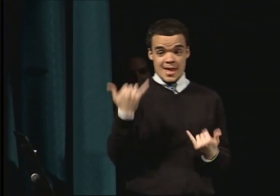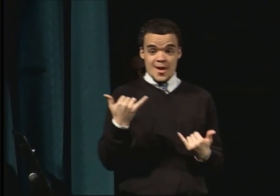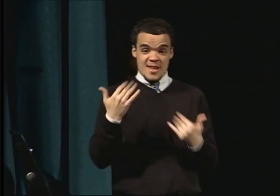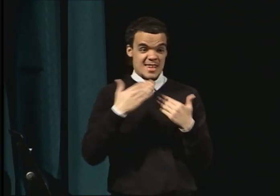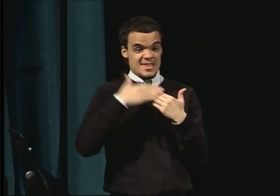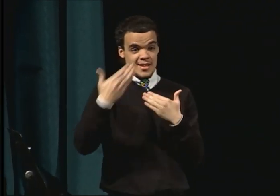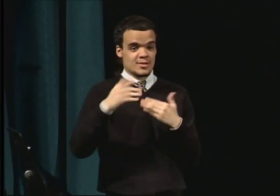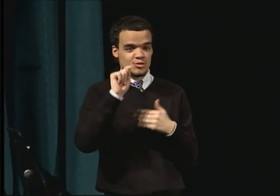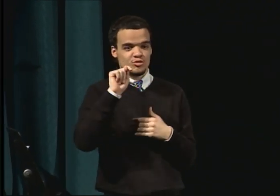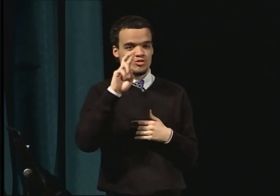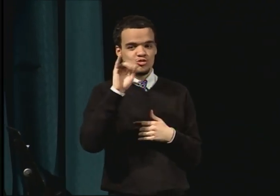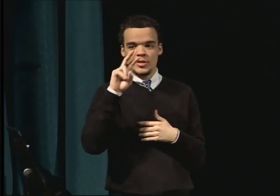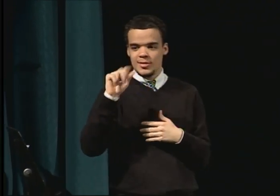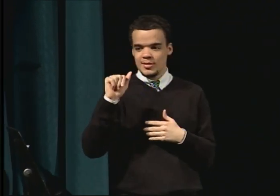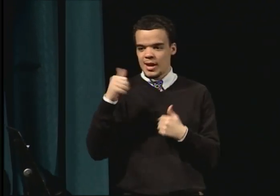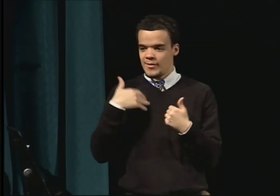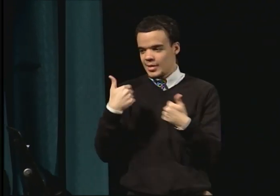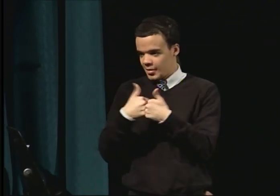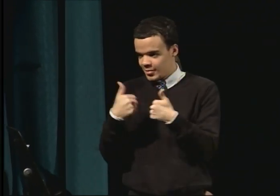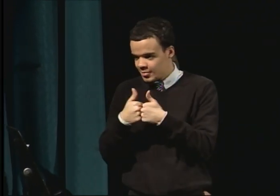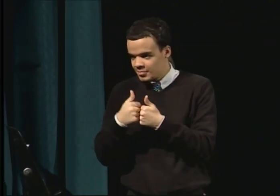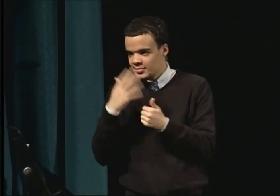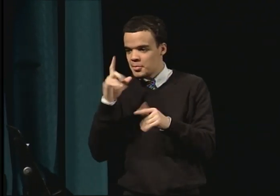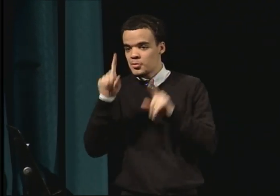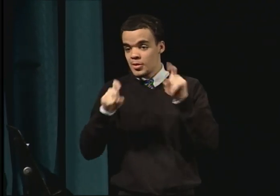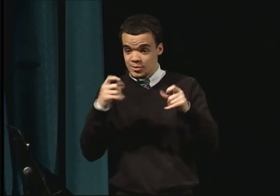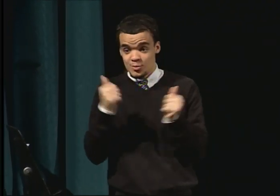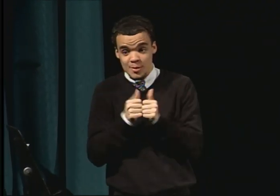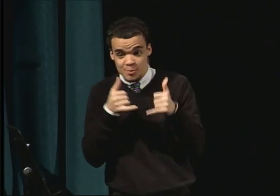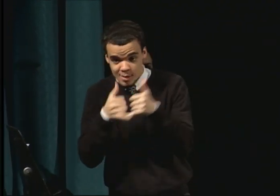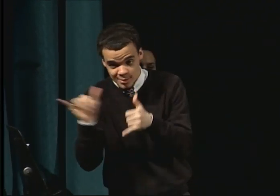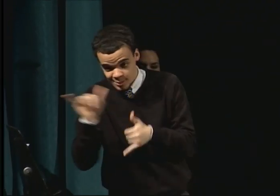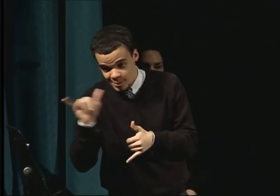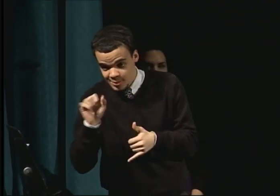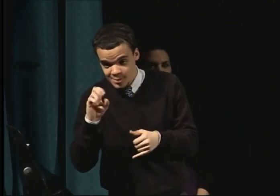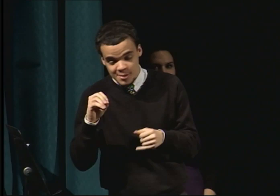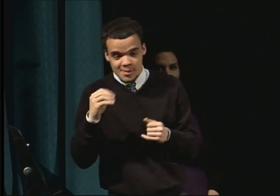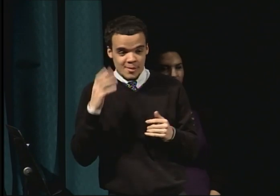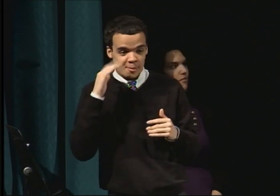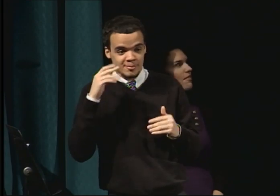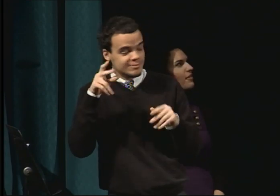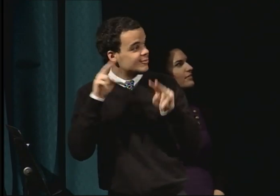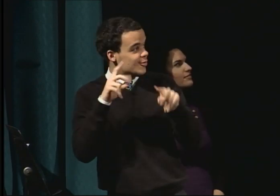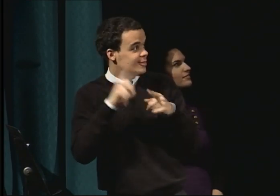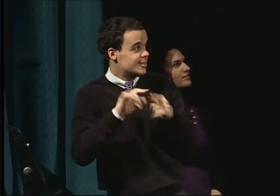Everyone ready to participate? Let's get lively.